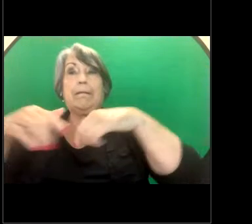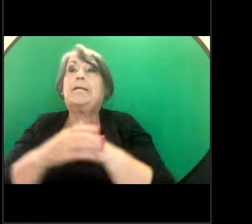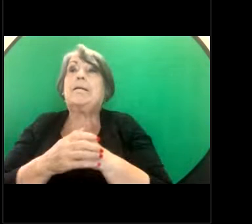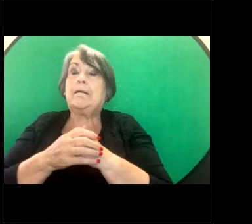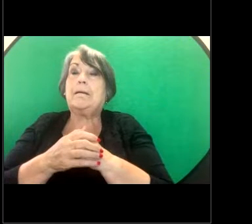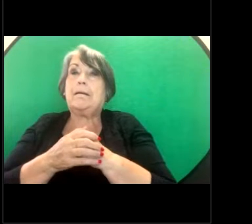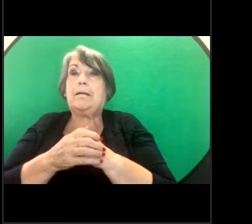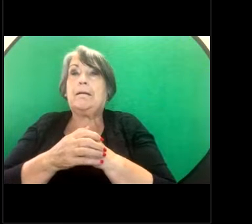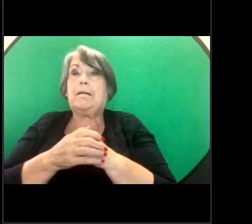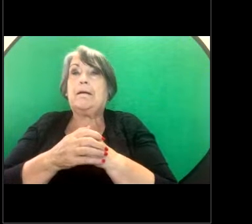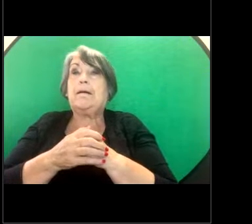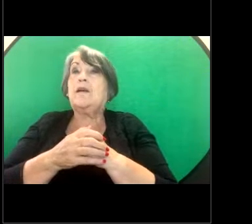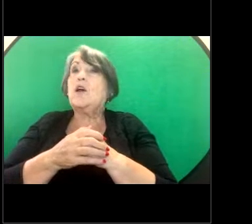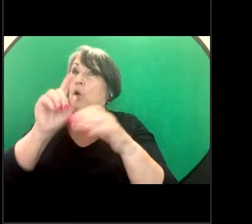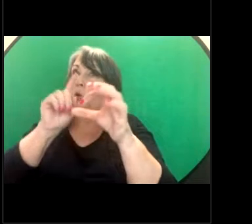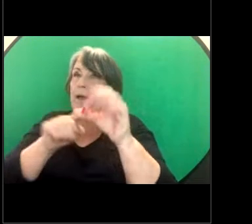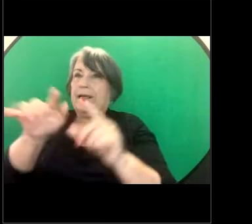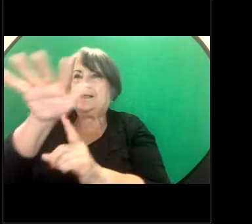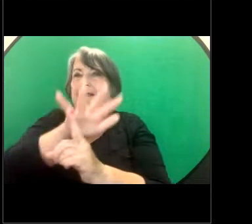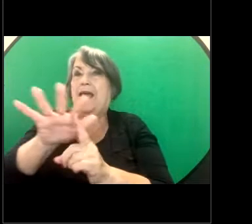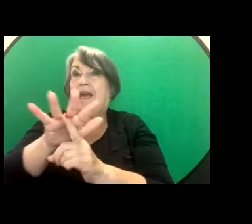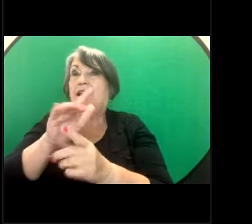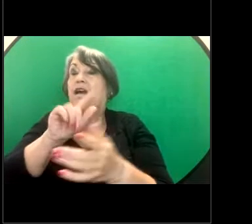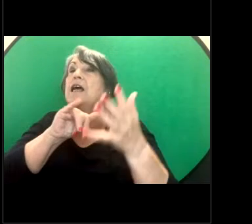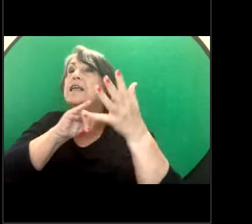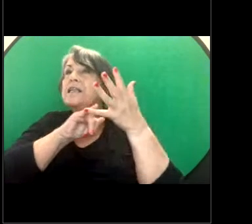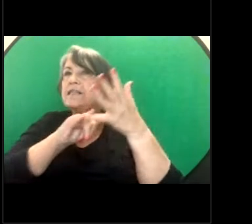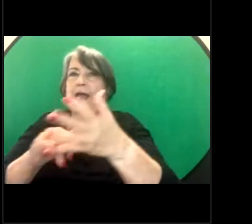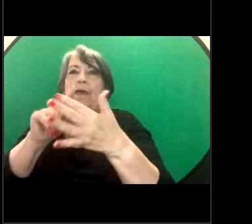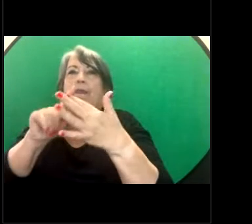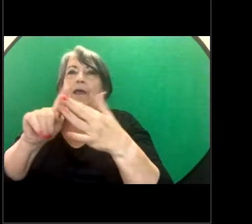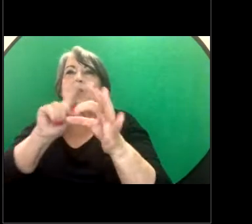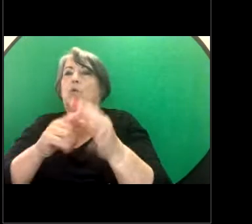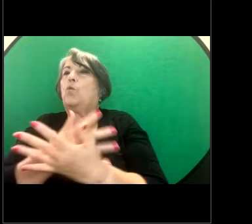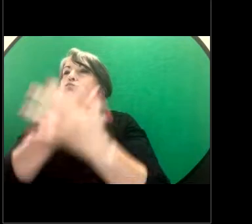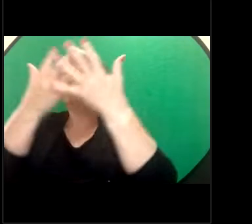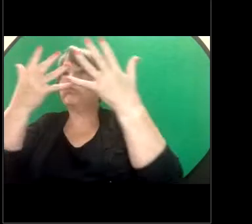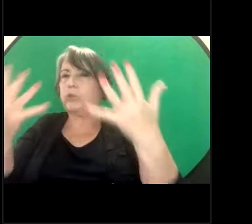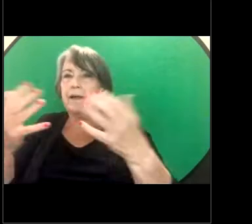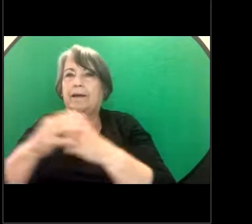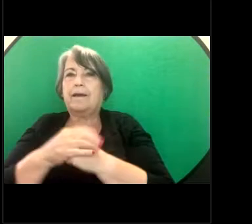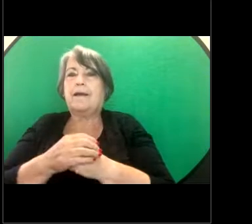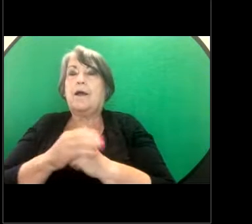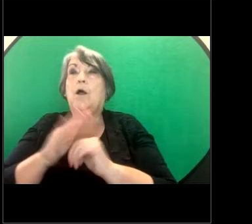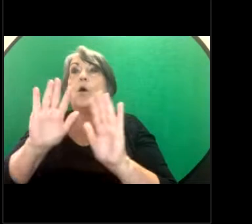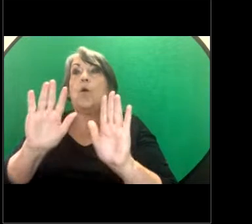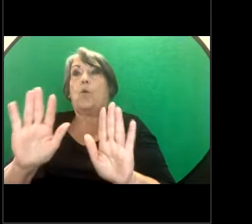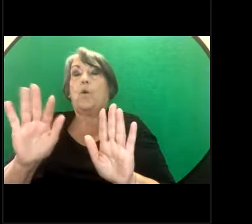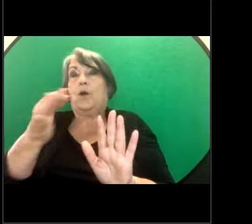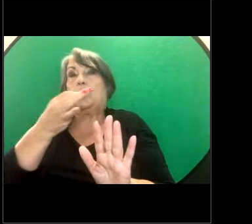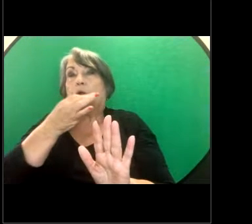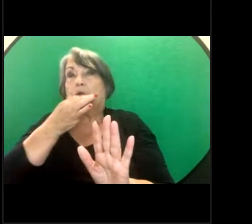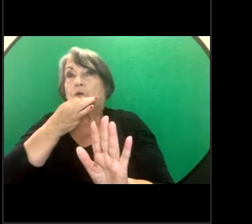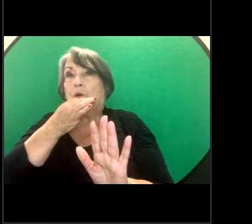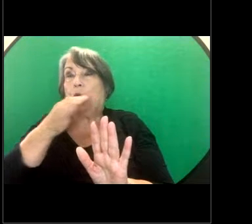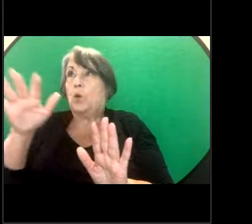within QLD. Lots in South-East Queensland. Just a few more seconds because we've almost got everybody. I'll just give it a few more seconds.